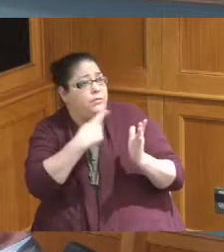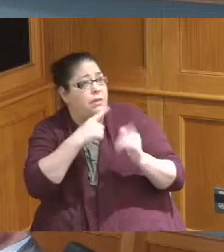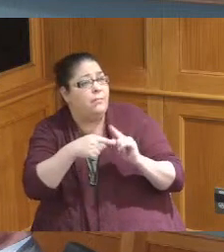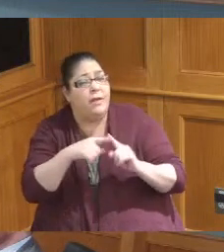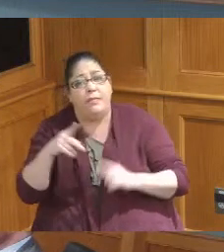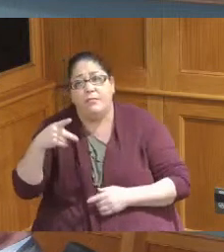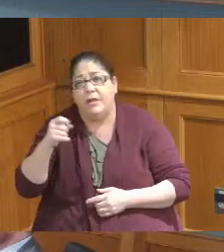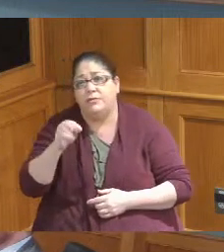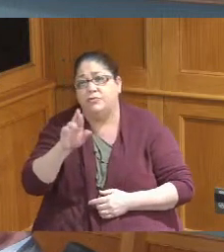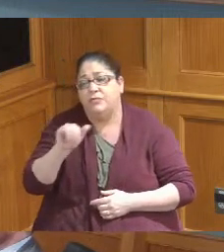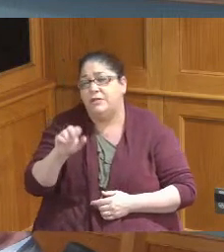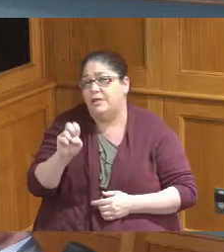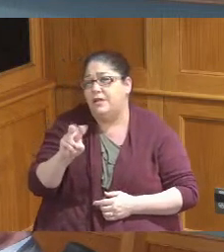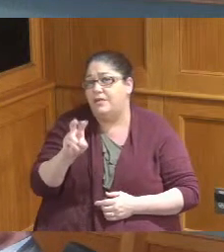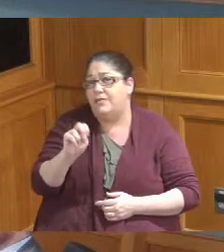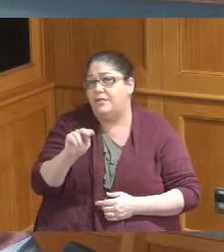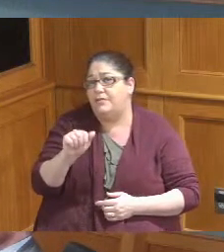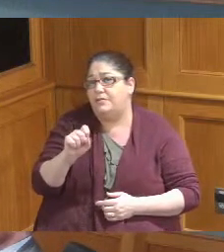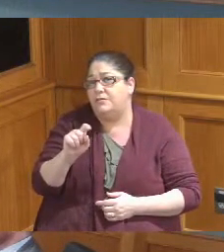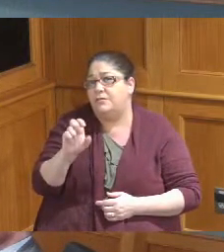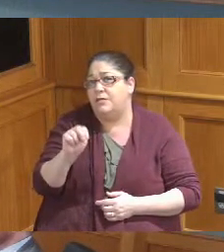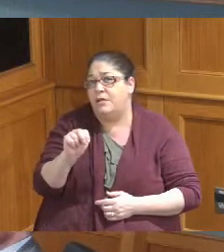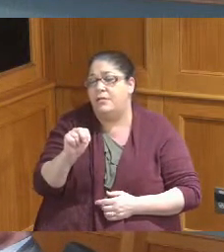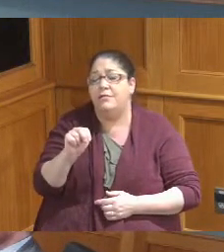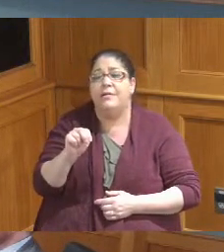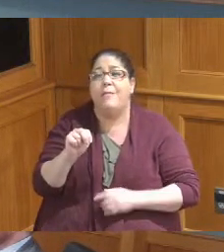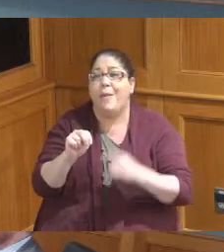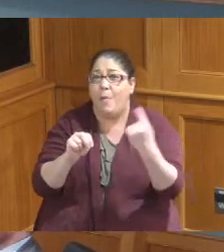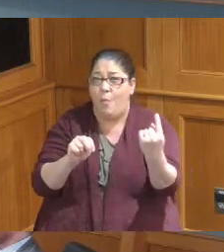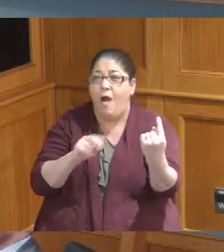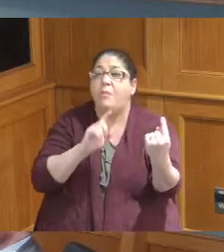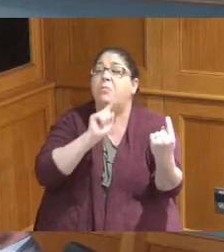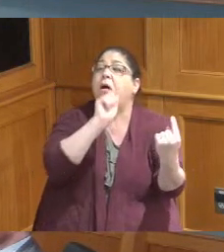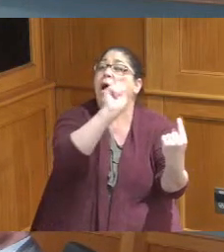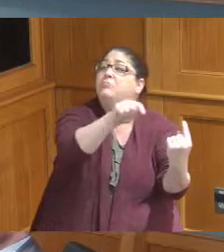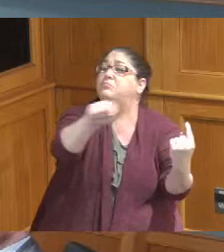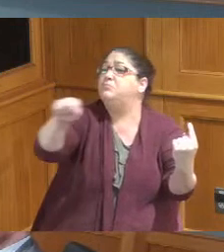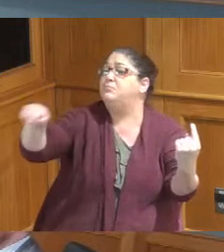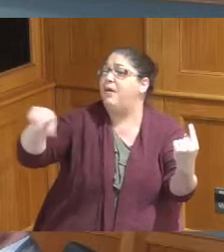Evanston that if we can look at other pantries that are also in need that would be great